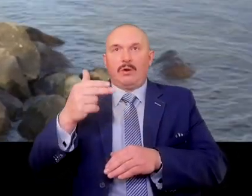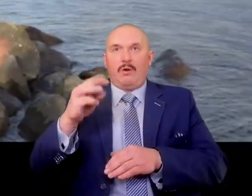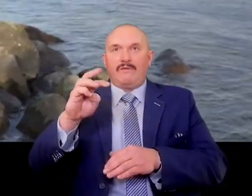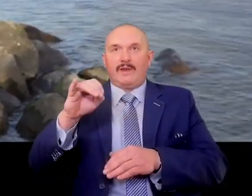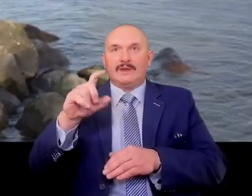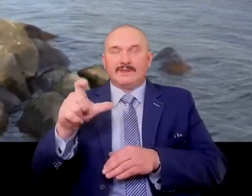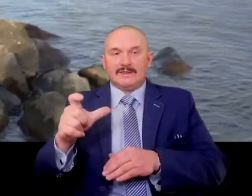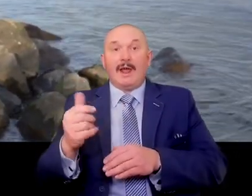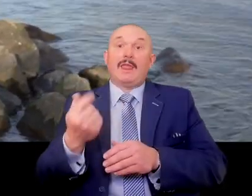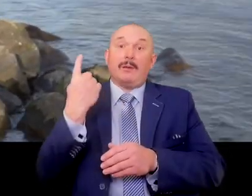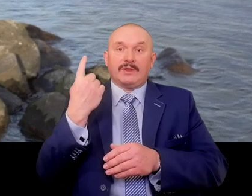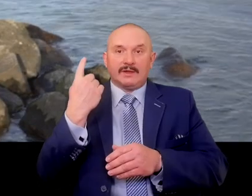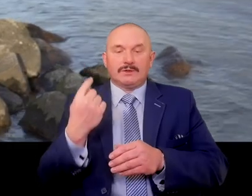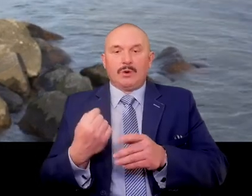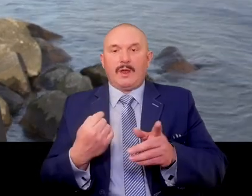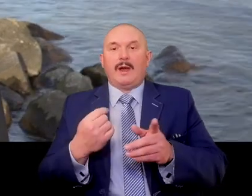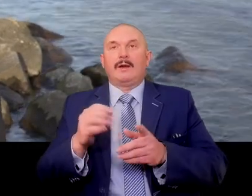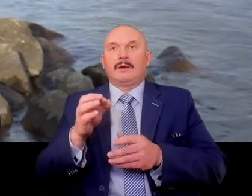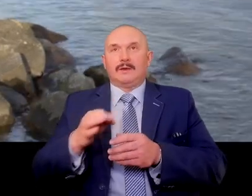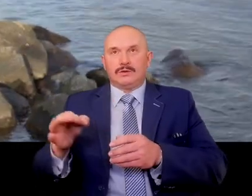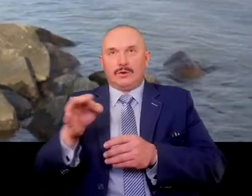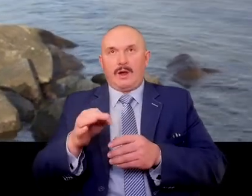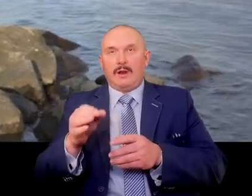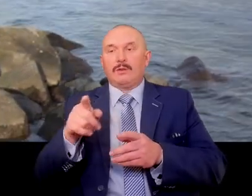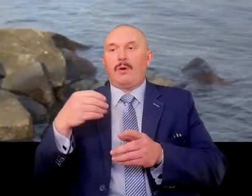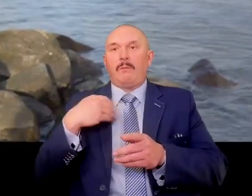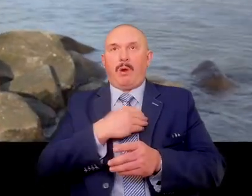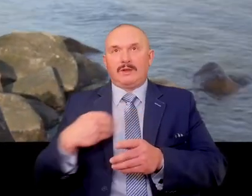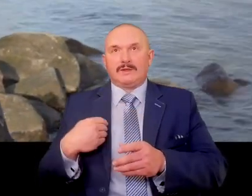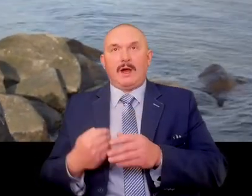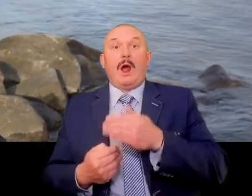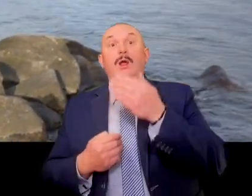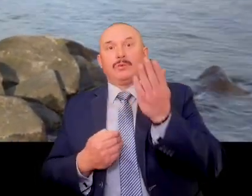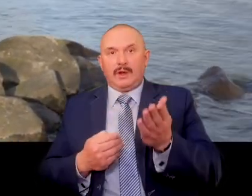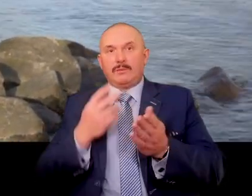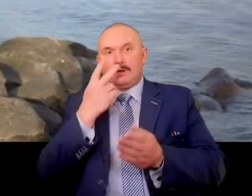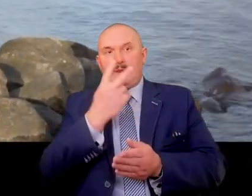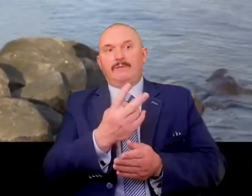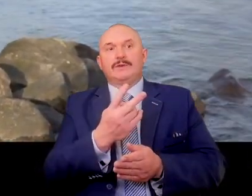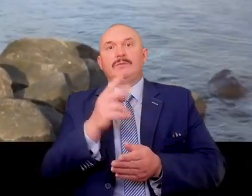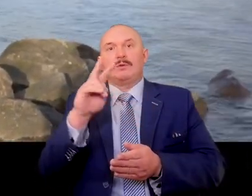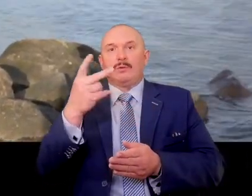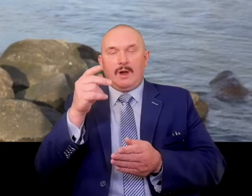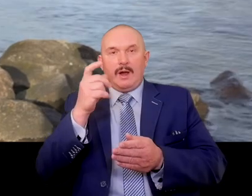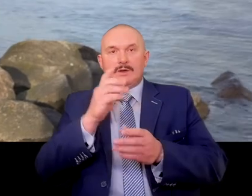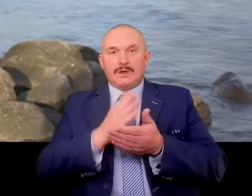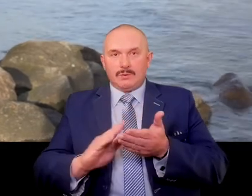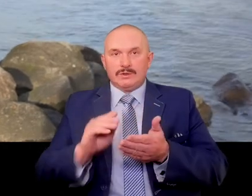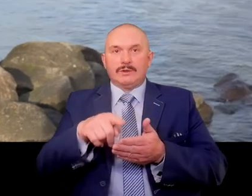of the lake is in fact Poland, here in front of us the other part is already Germany.